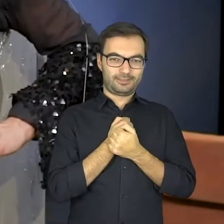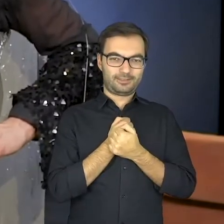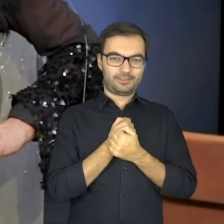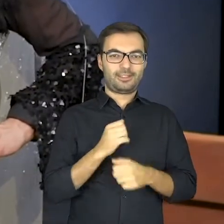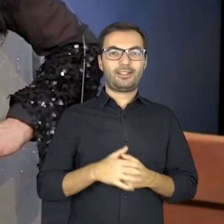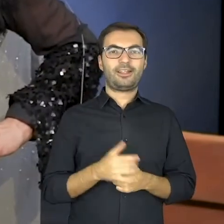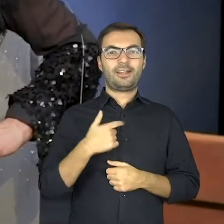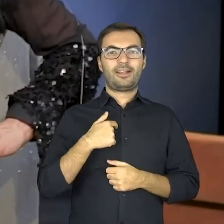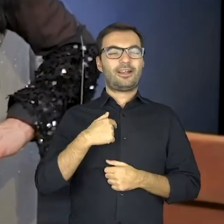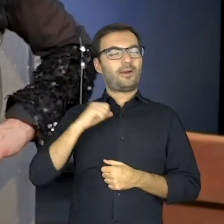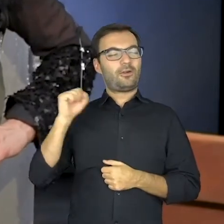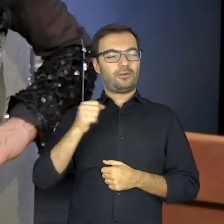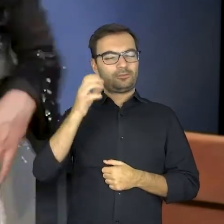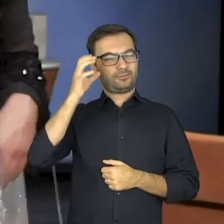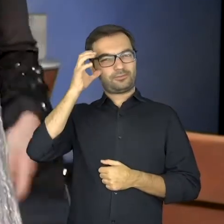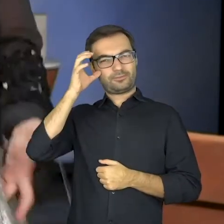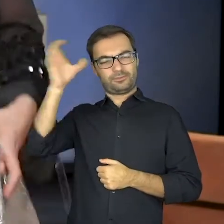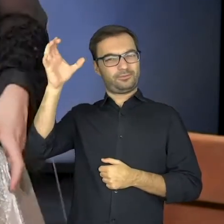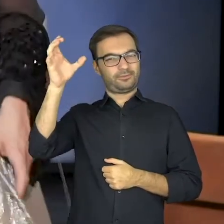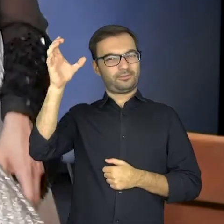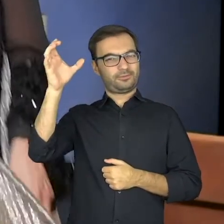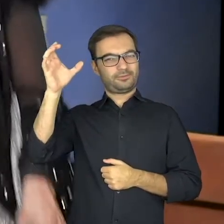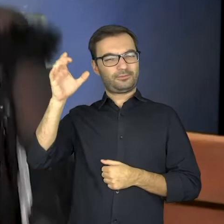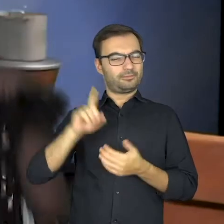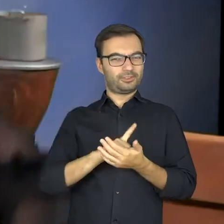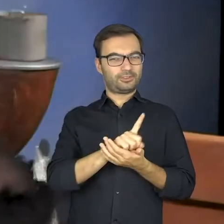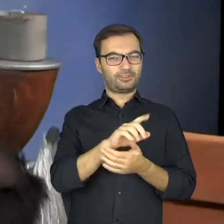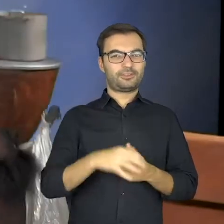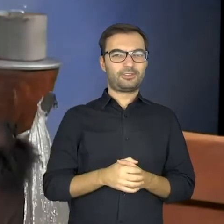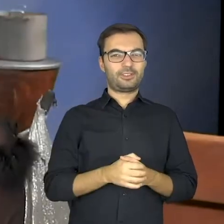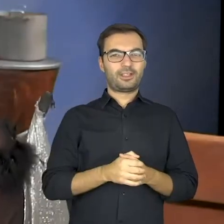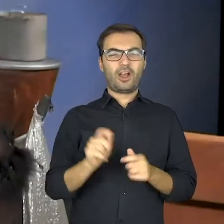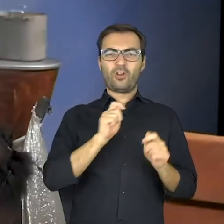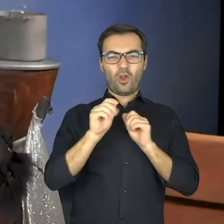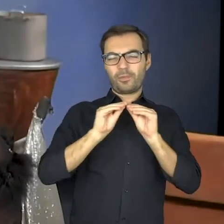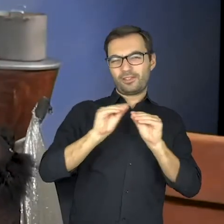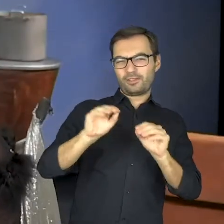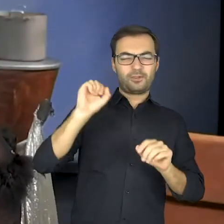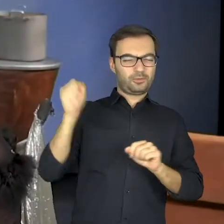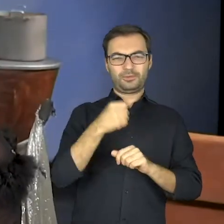I’m the Very Musical Mouse,